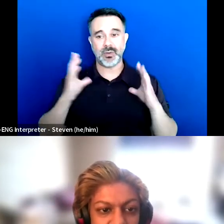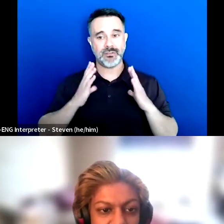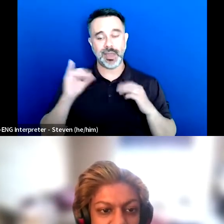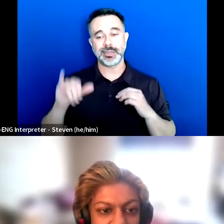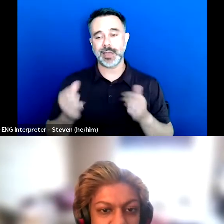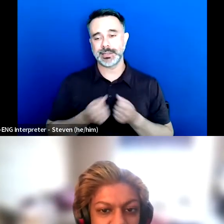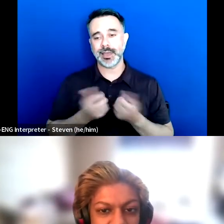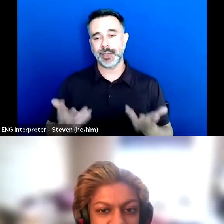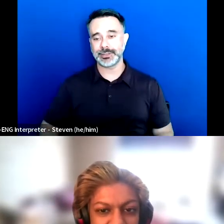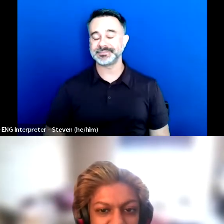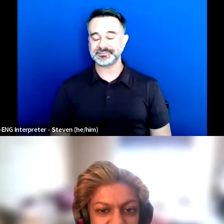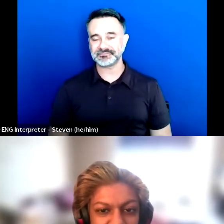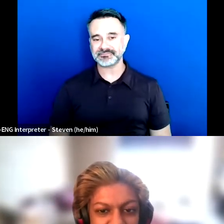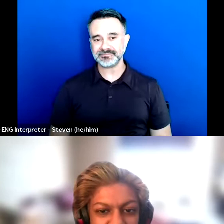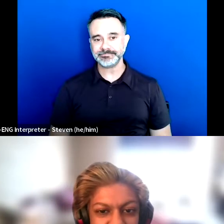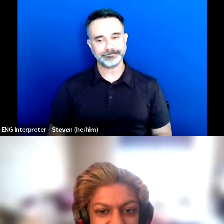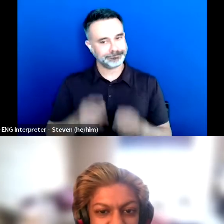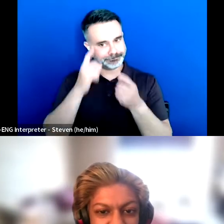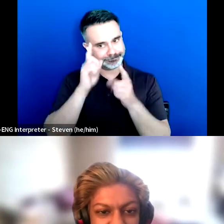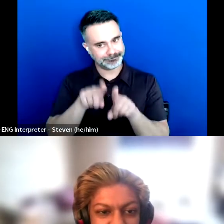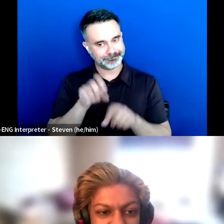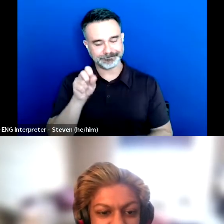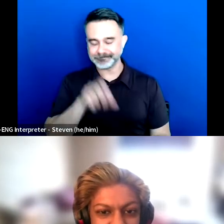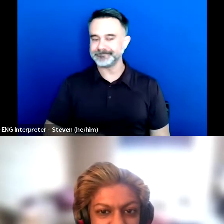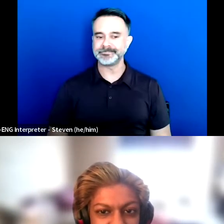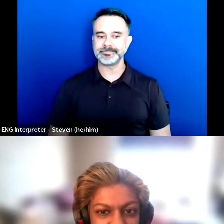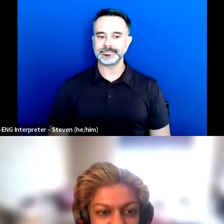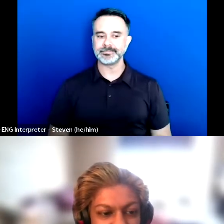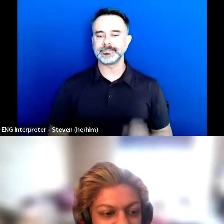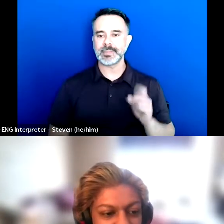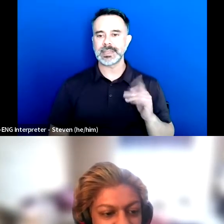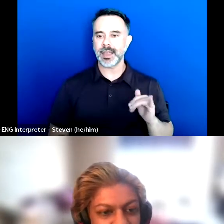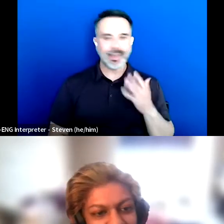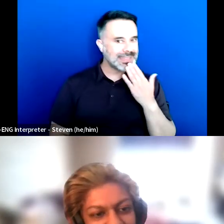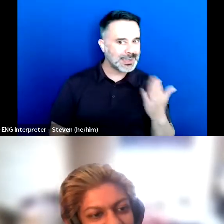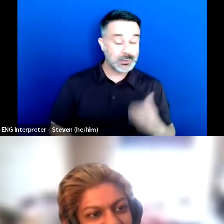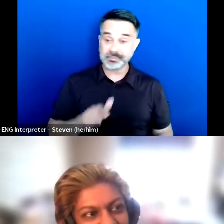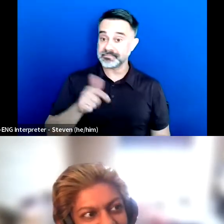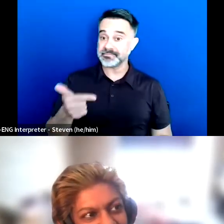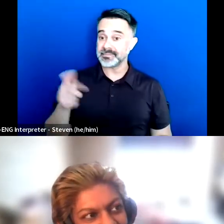So, yeah, totally with you on that. Thank you, and Dev.